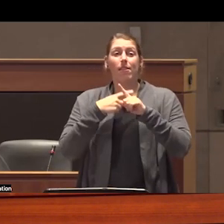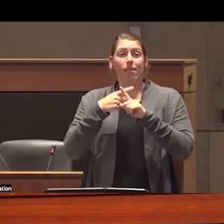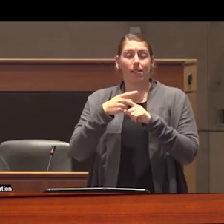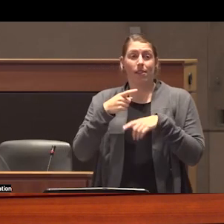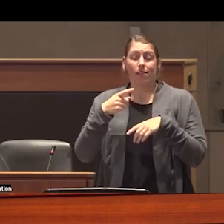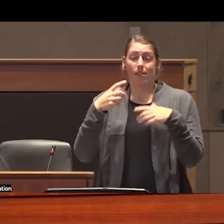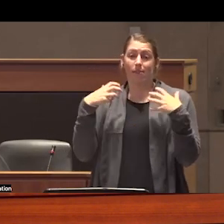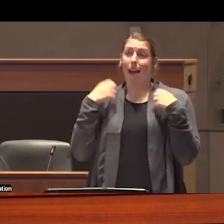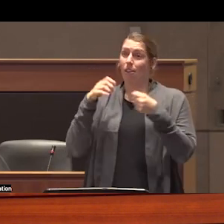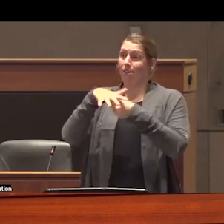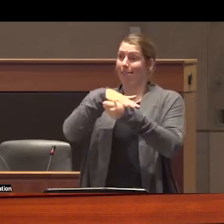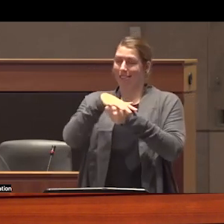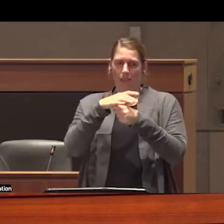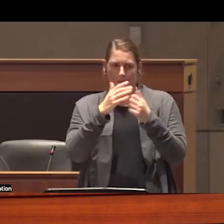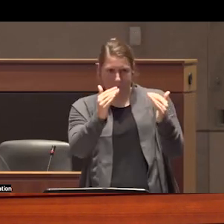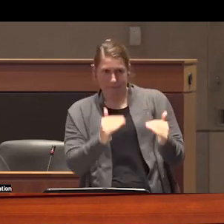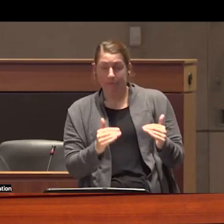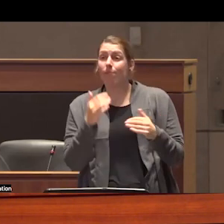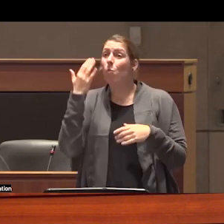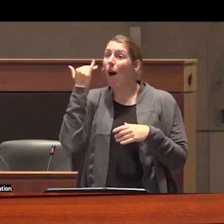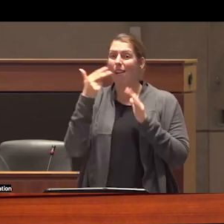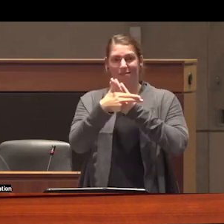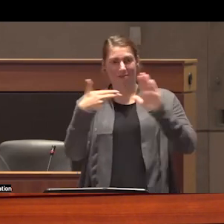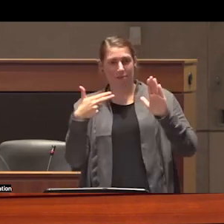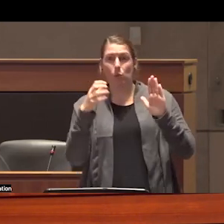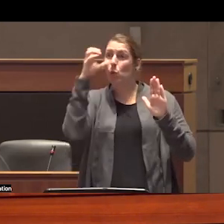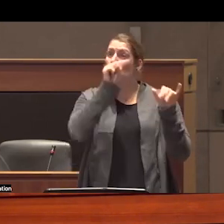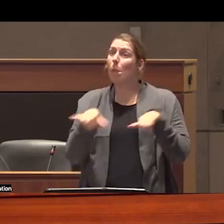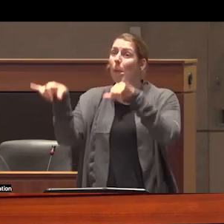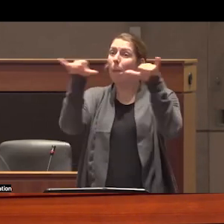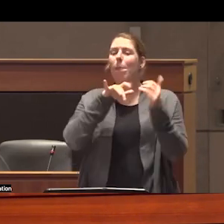in no small part because these stereotypes are reproduced by medical professionals who are duly